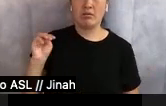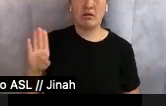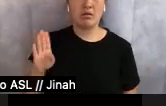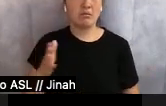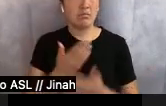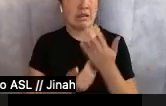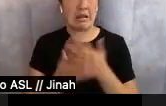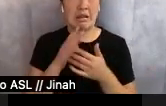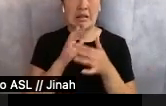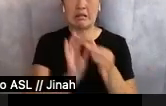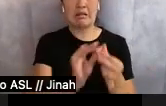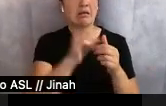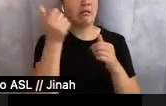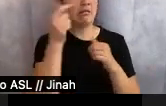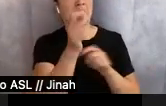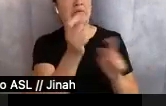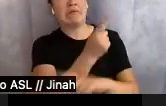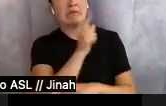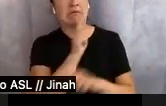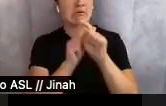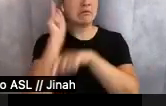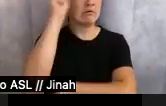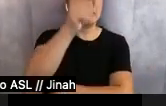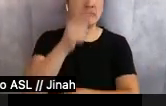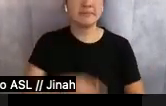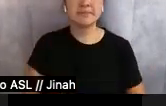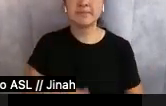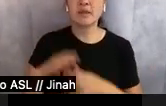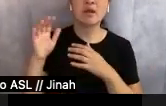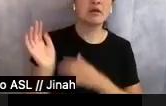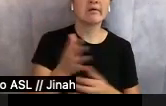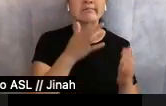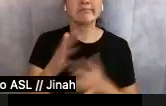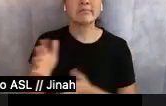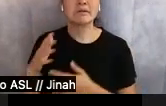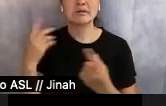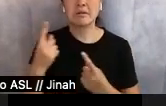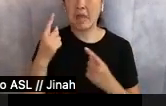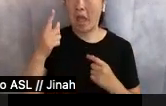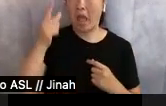someone else, someone far away. The wind blew and something flew in her eye. She flinched,